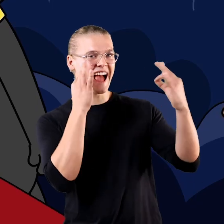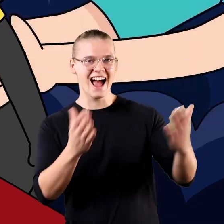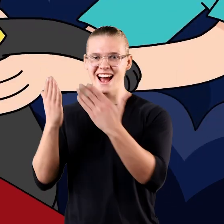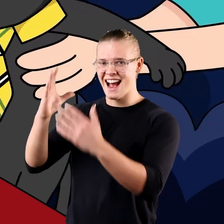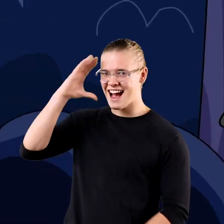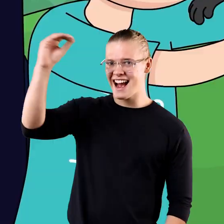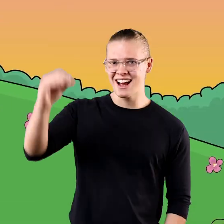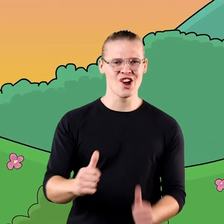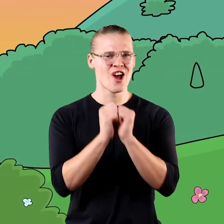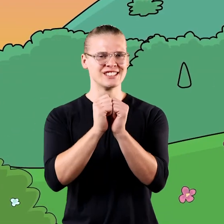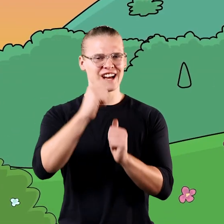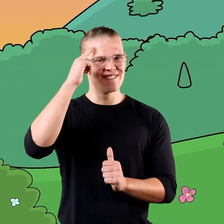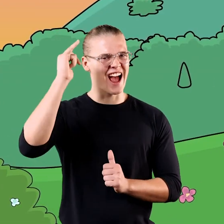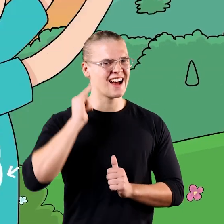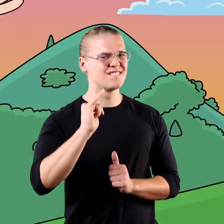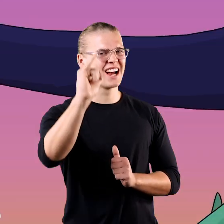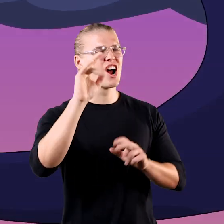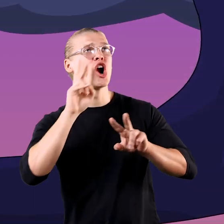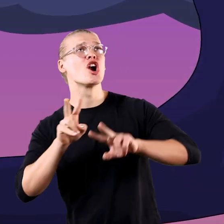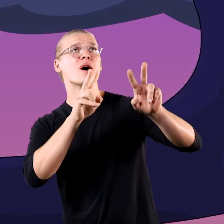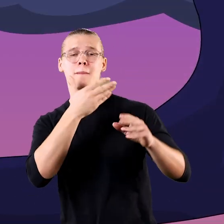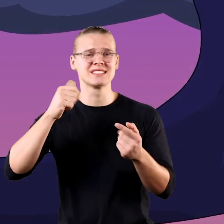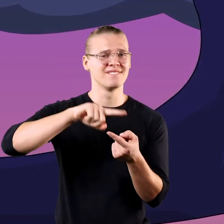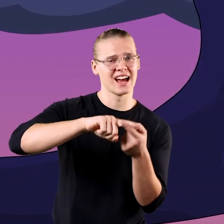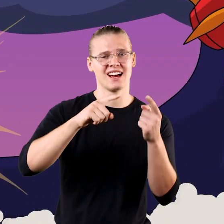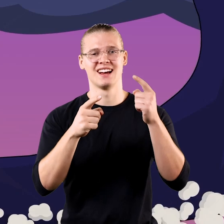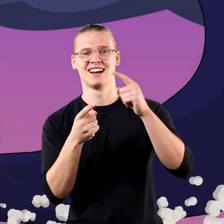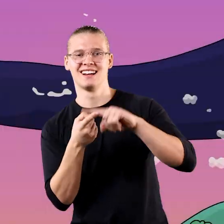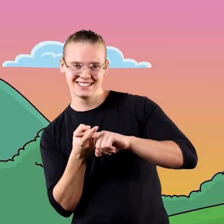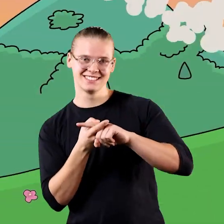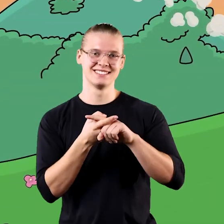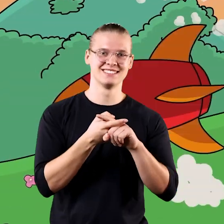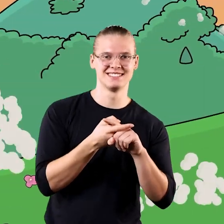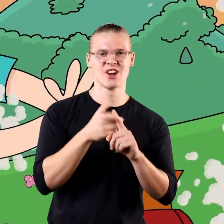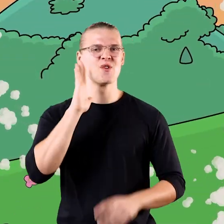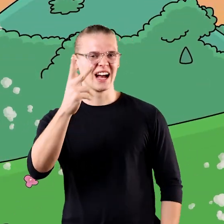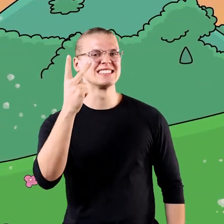That's a cat and that's a guy Together forever they'll be If you look up best friends